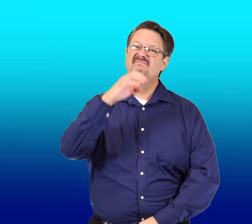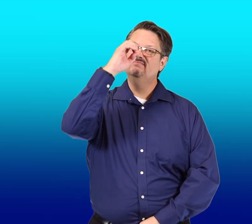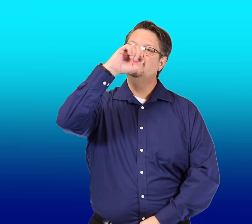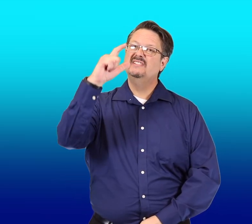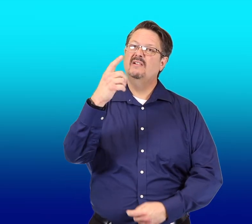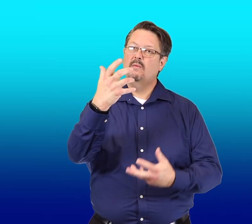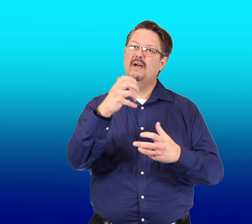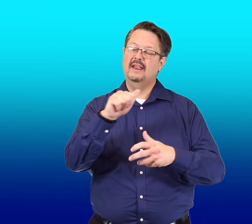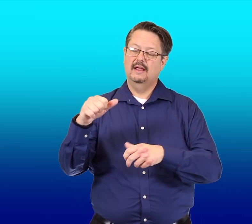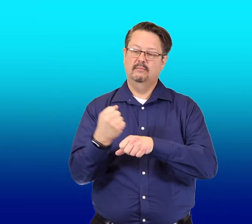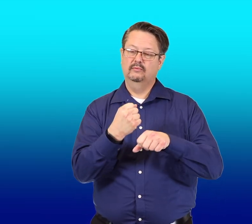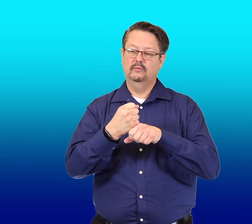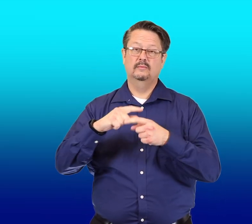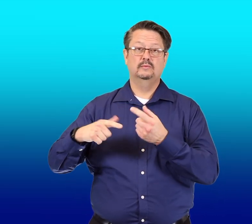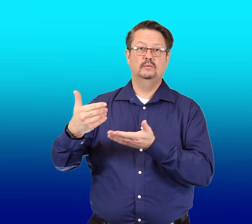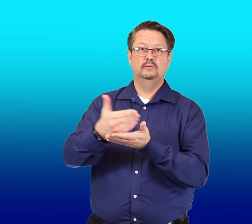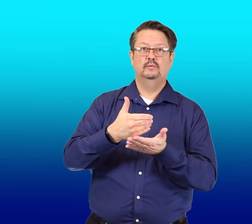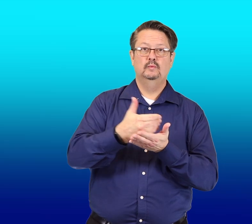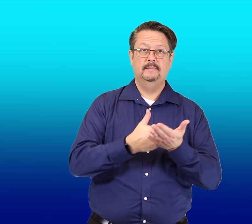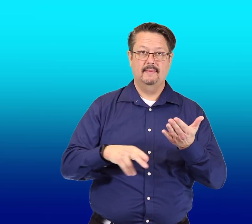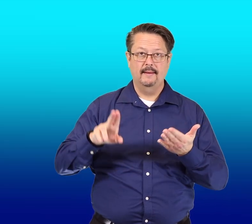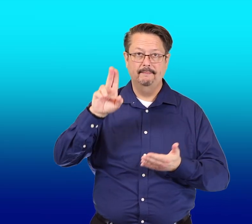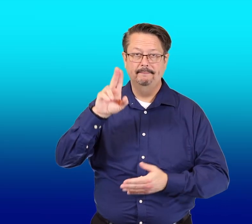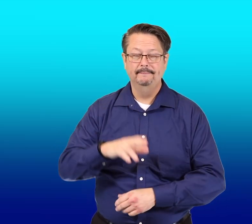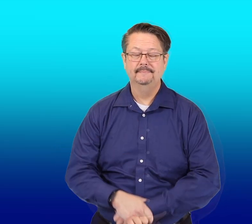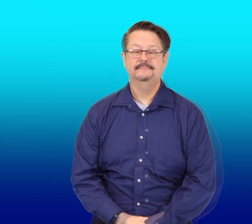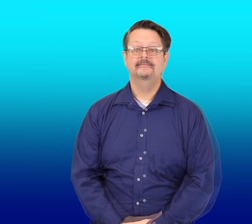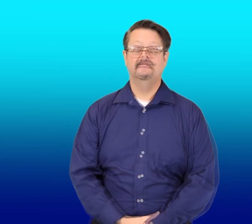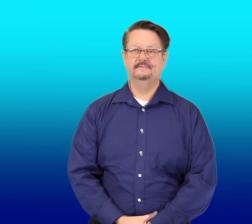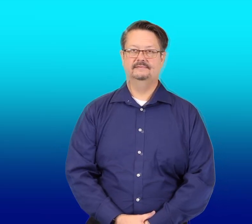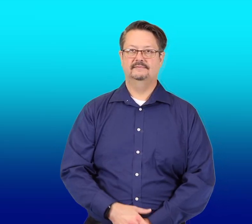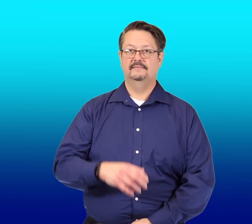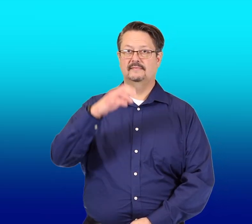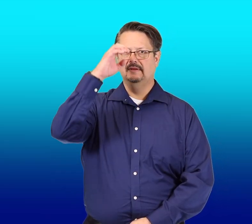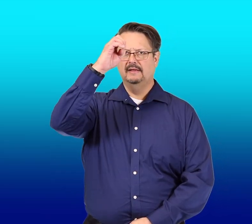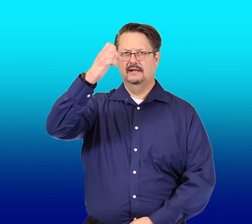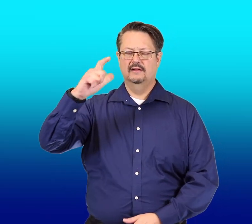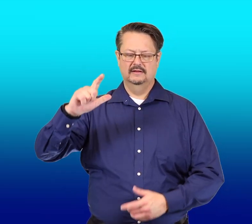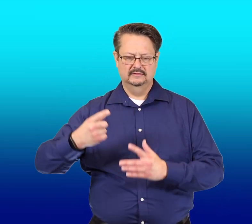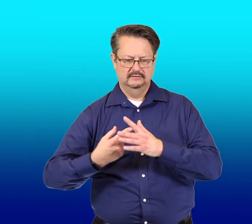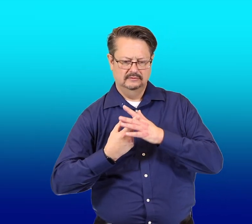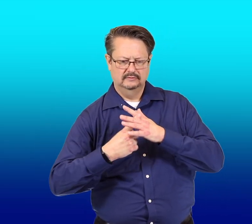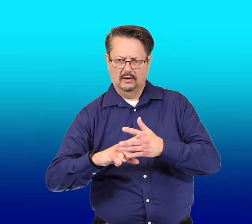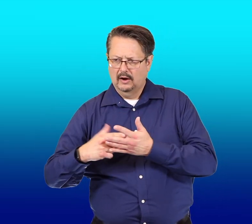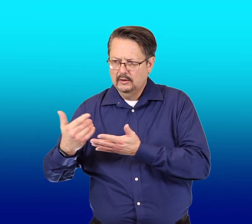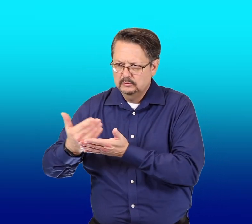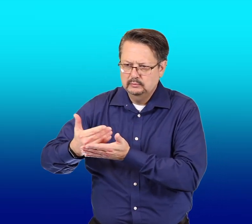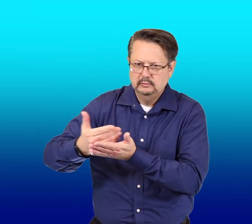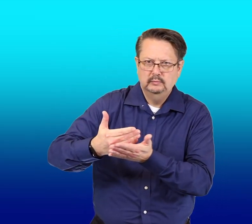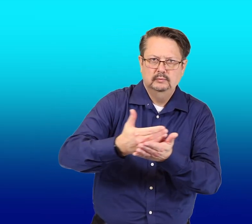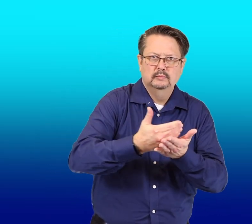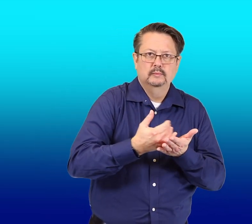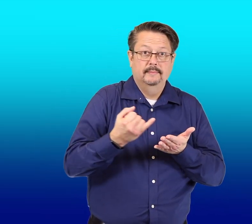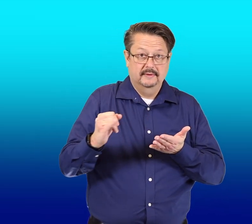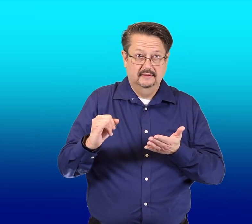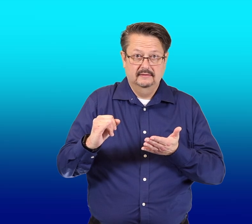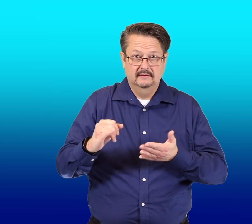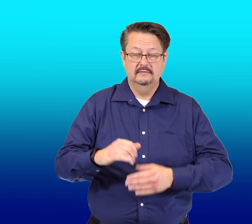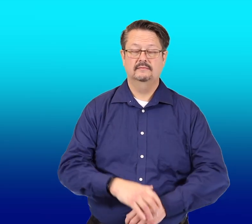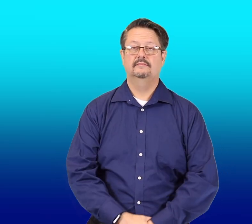He'll want a broom to sweep up. He'll start sweeping.